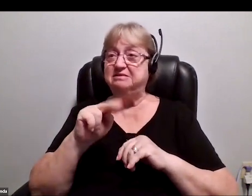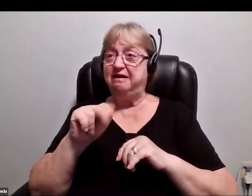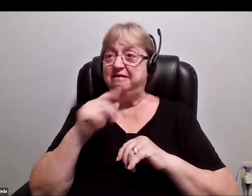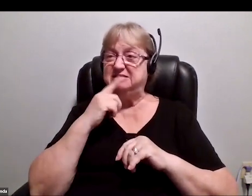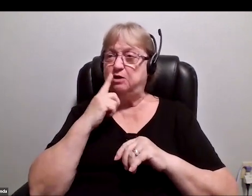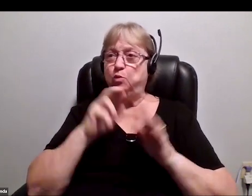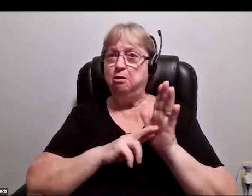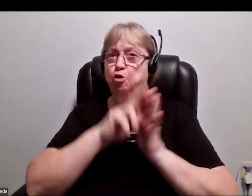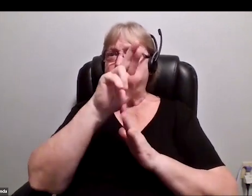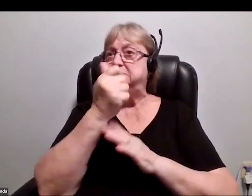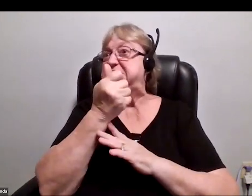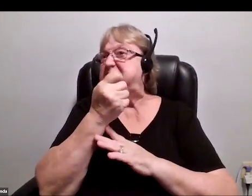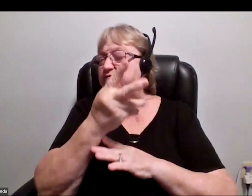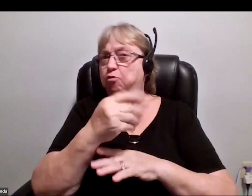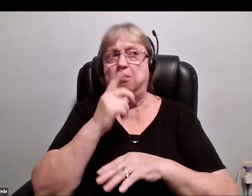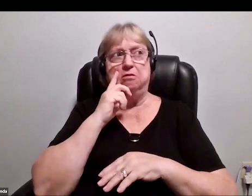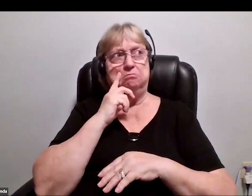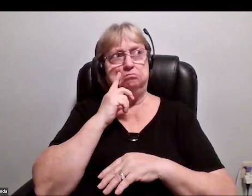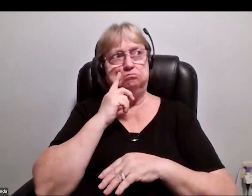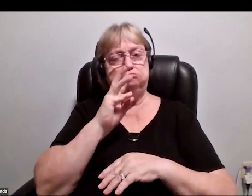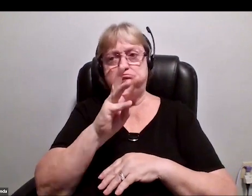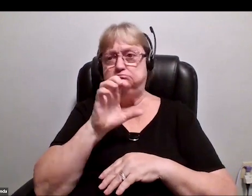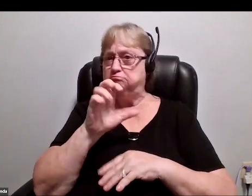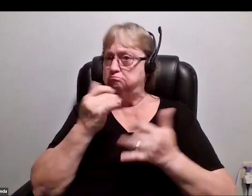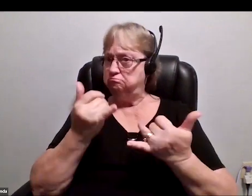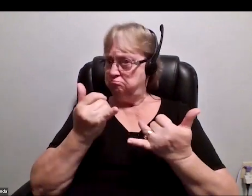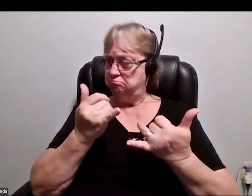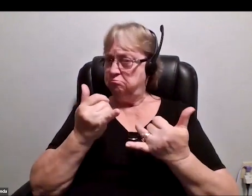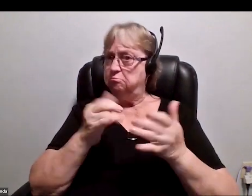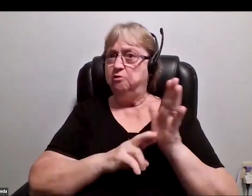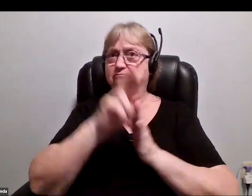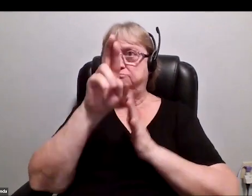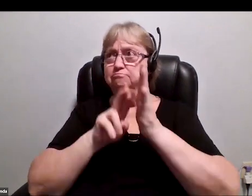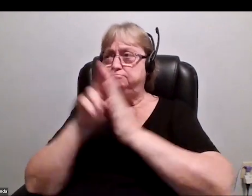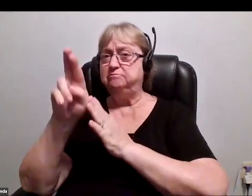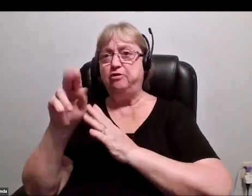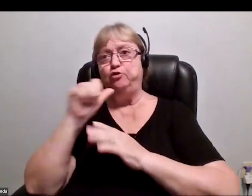I think now they've launched up to 600 of these, not all of them are in orbit anymore, but this is a constellation